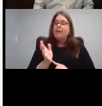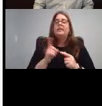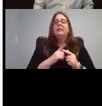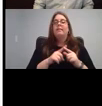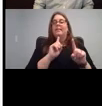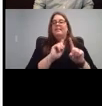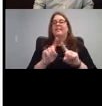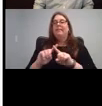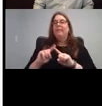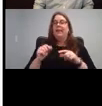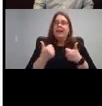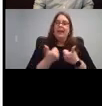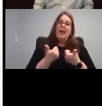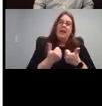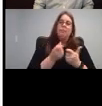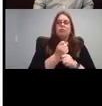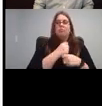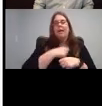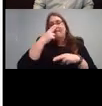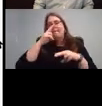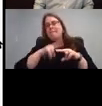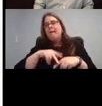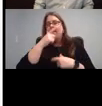make it fun and interesting. So if you're not sure what each